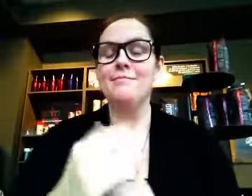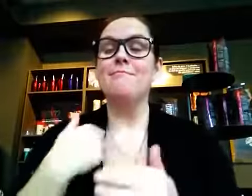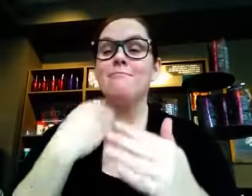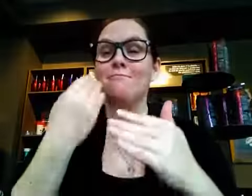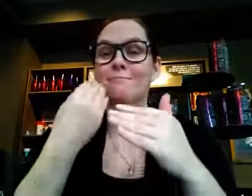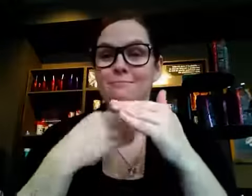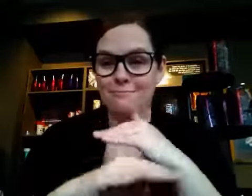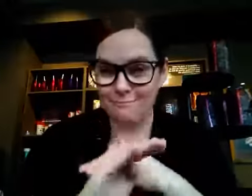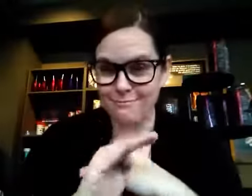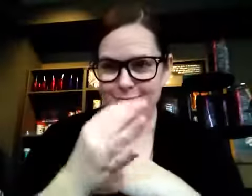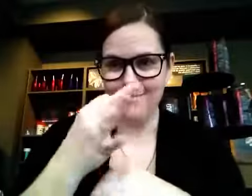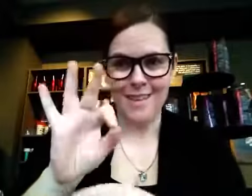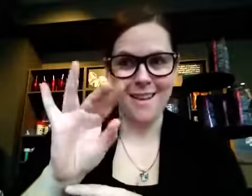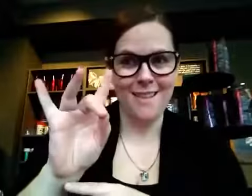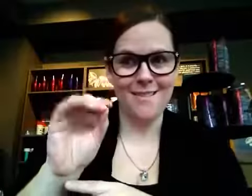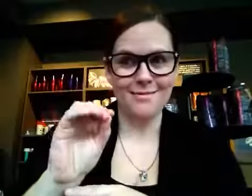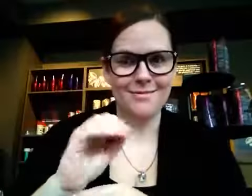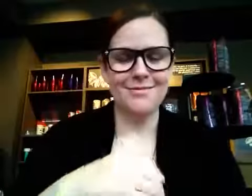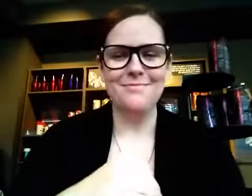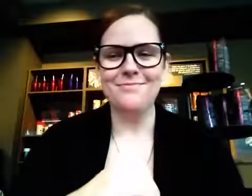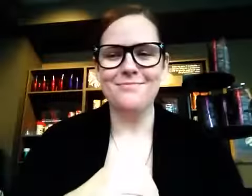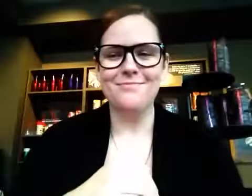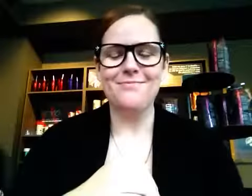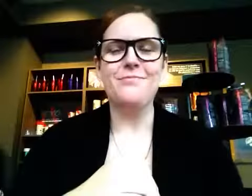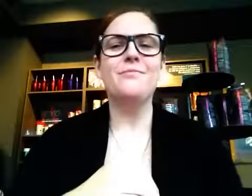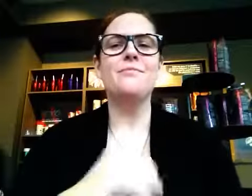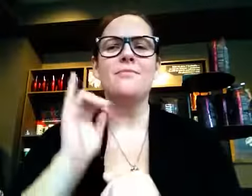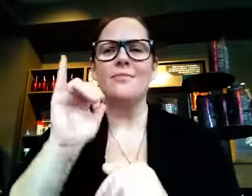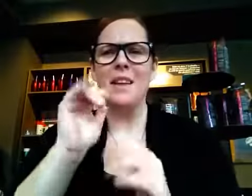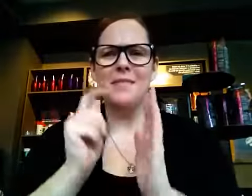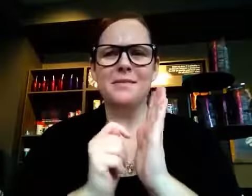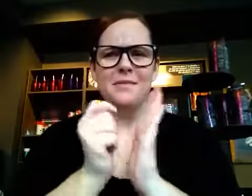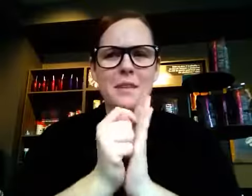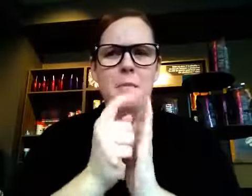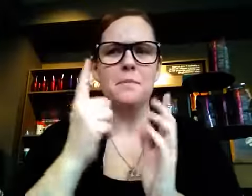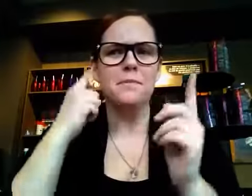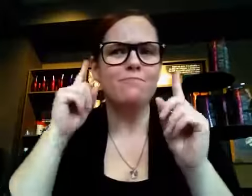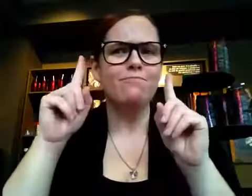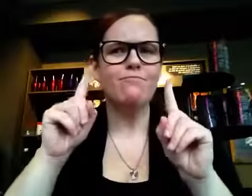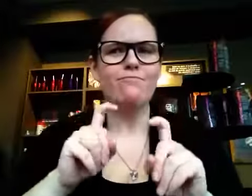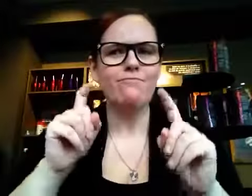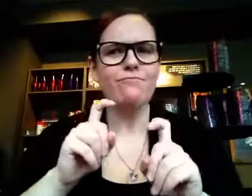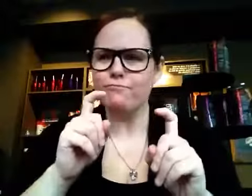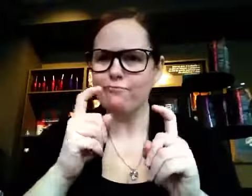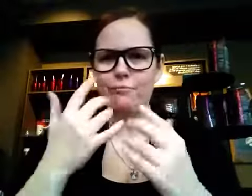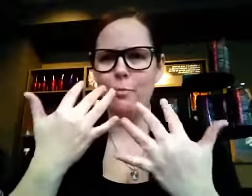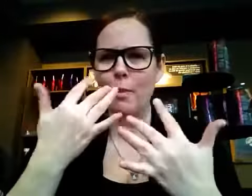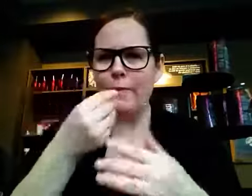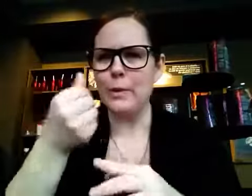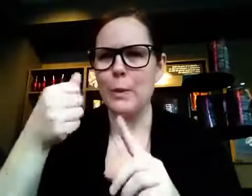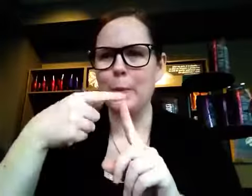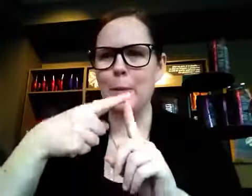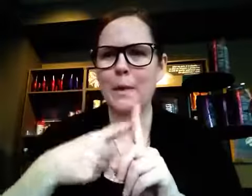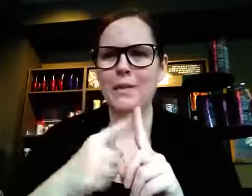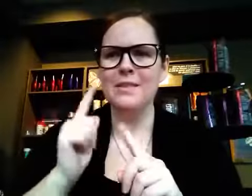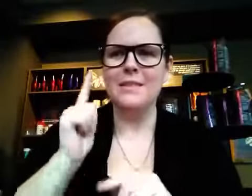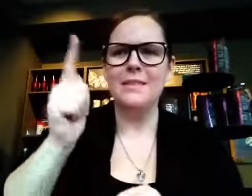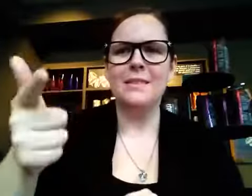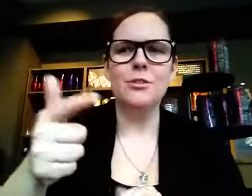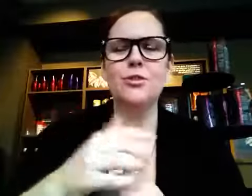I was born in 1980. At that time, infants weren’t screened for hearing until a few months after they were born.